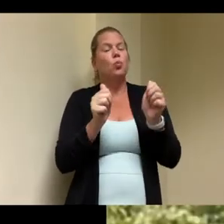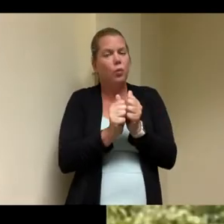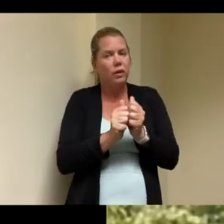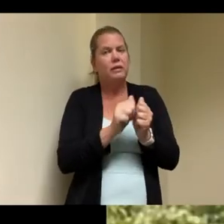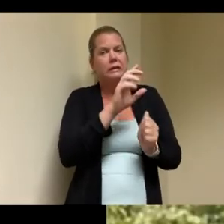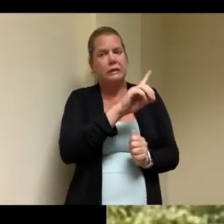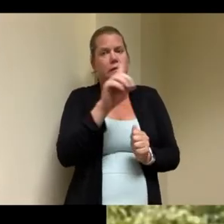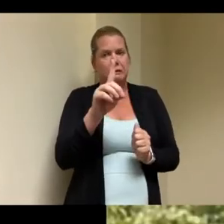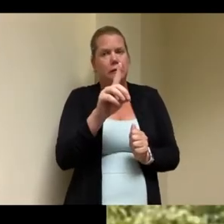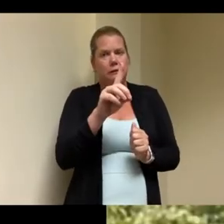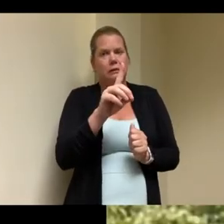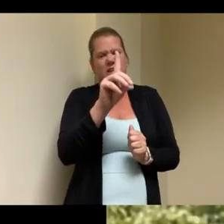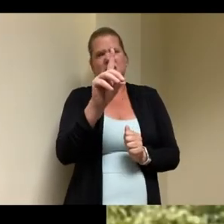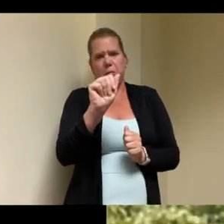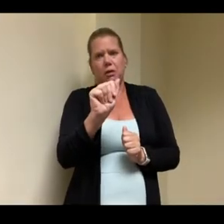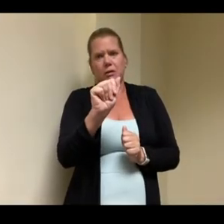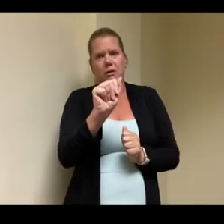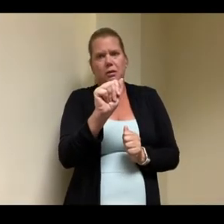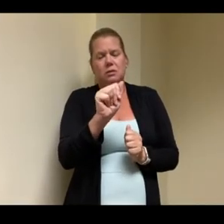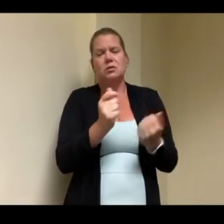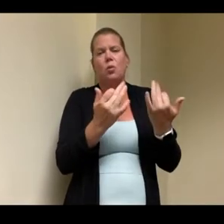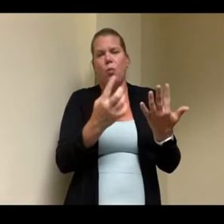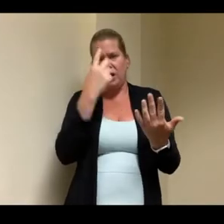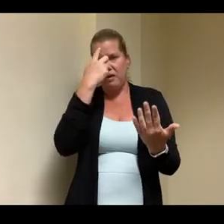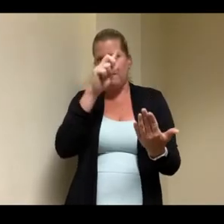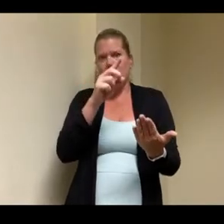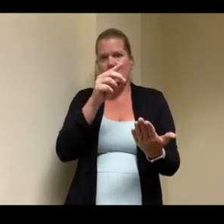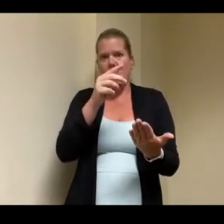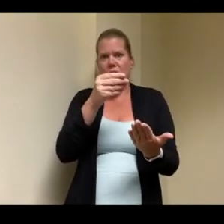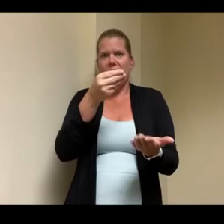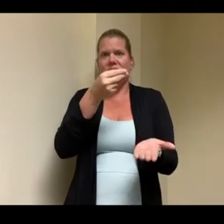for funds to get them um outplaced and then